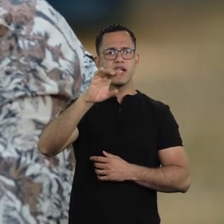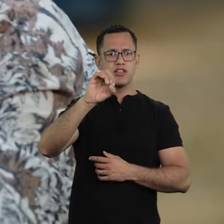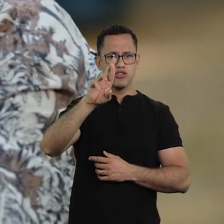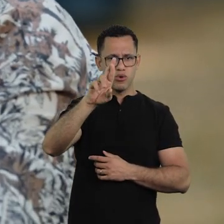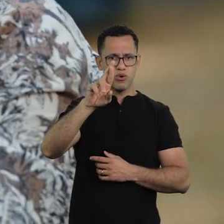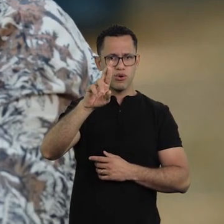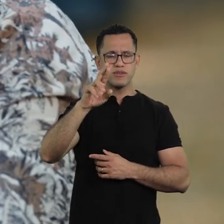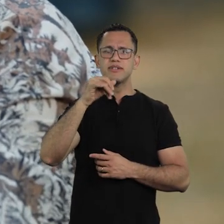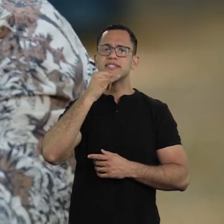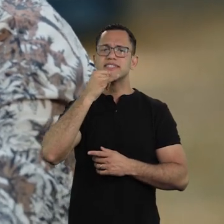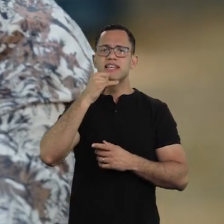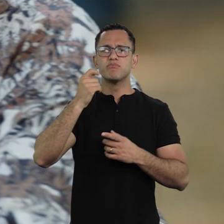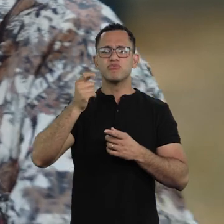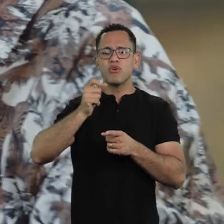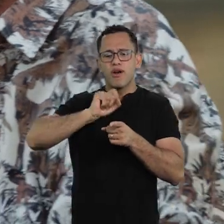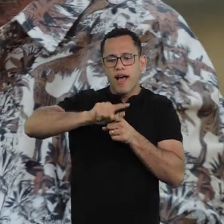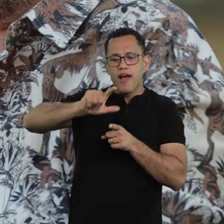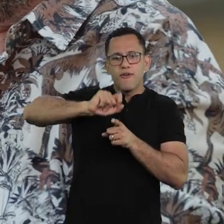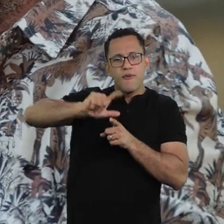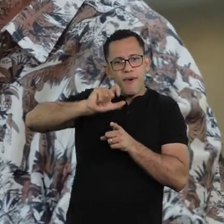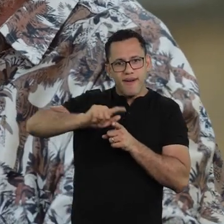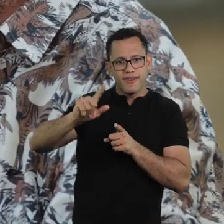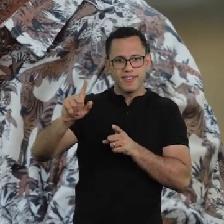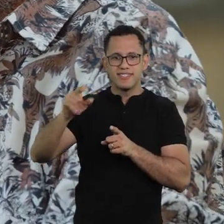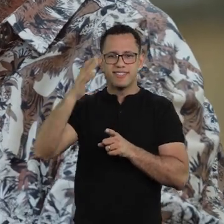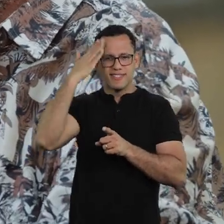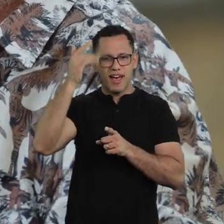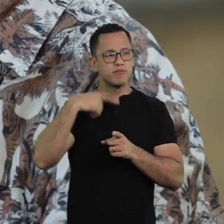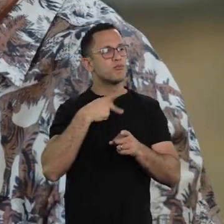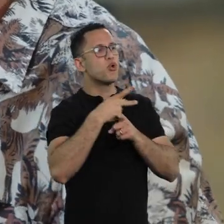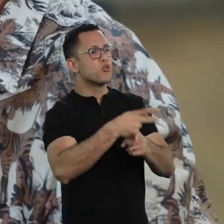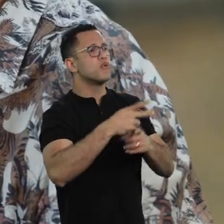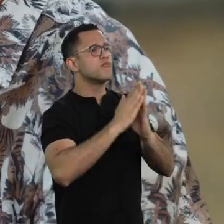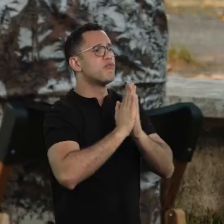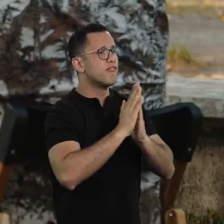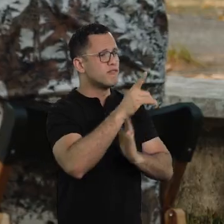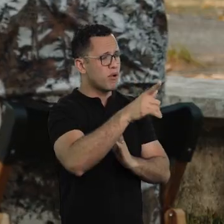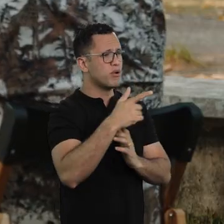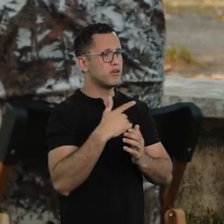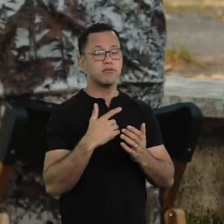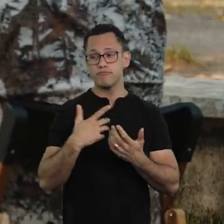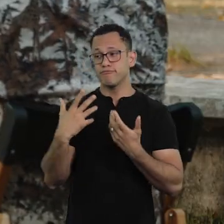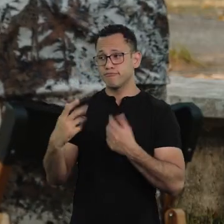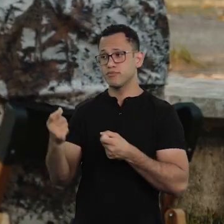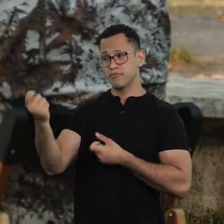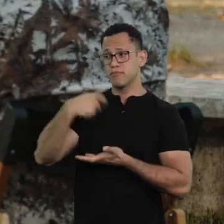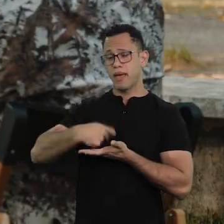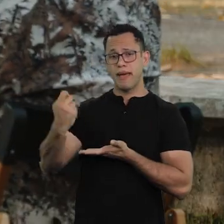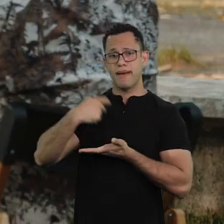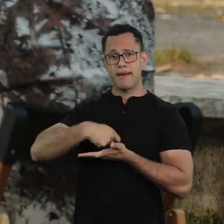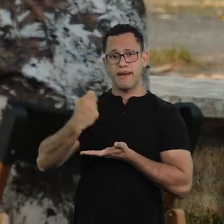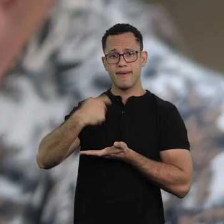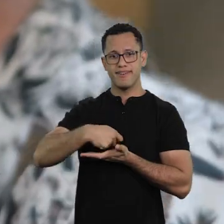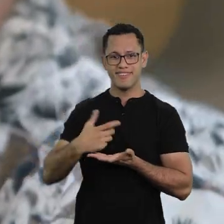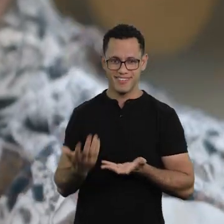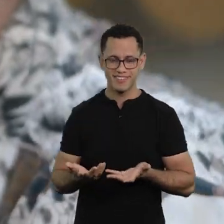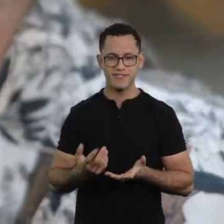a professional guarantor, those you seek when you want to rent a place. And they get a commission. And they earn money.